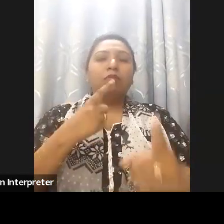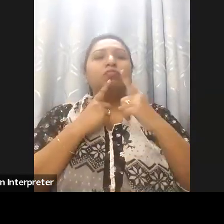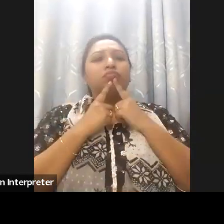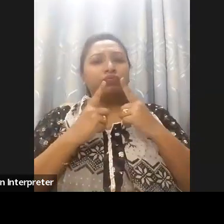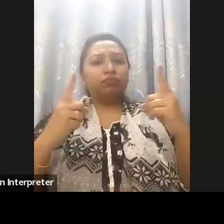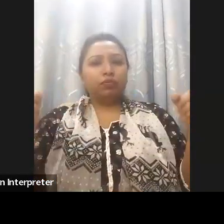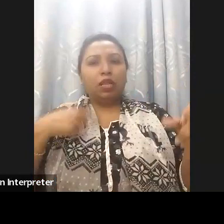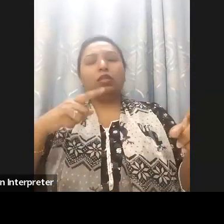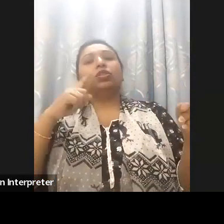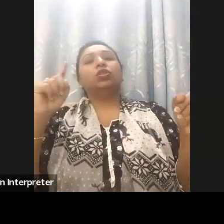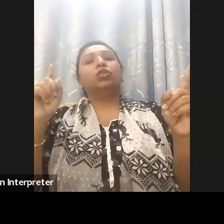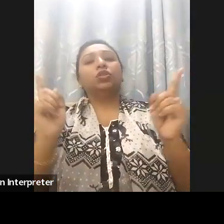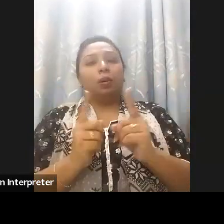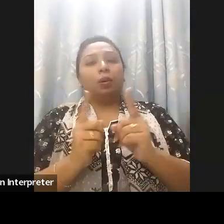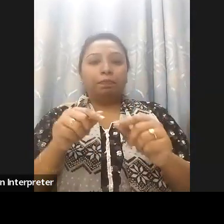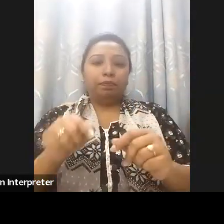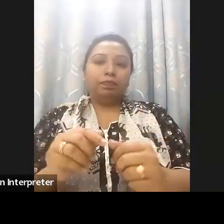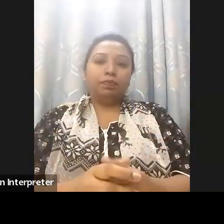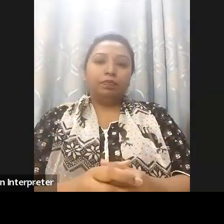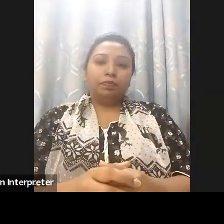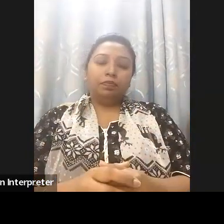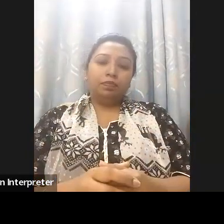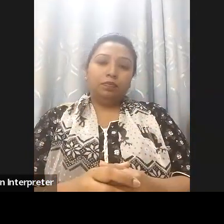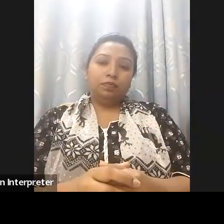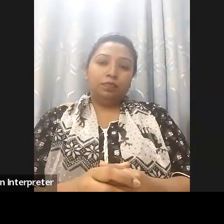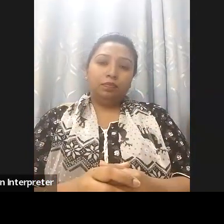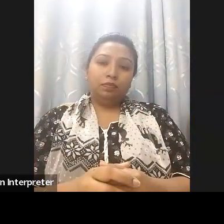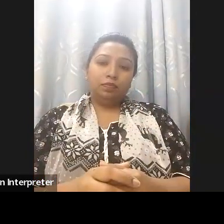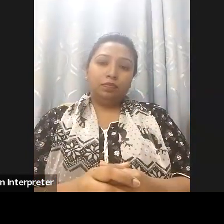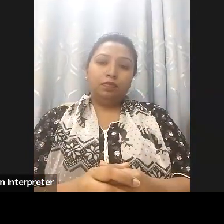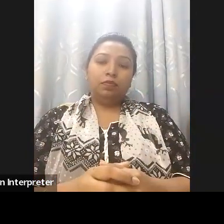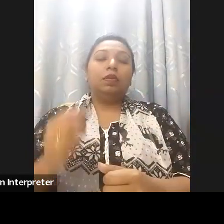I would like to stress three of the commitment of Bangladesh government